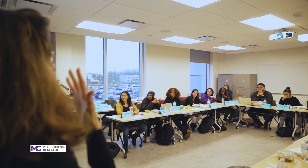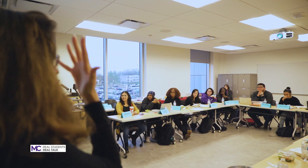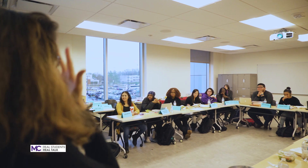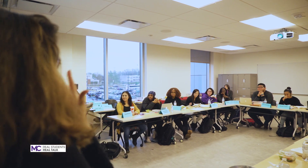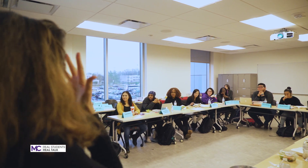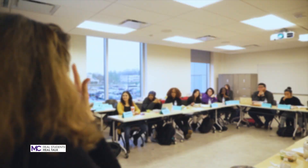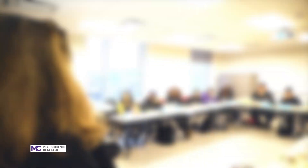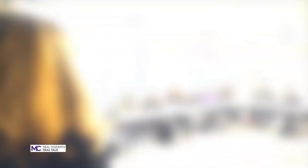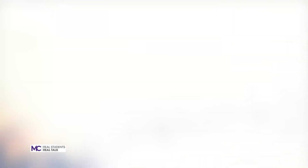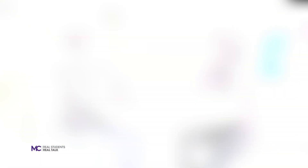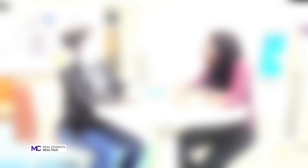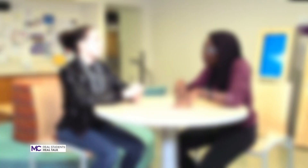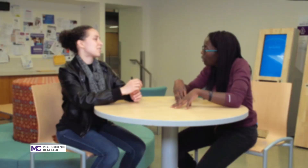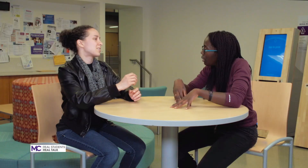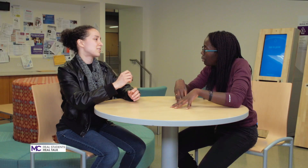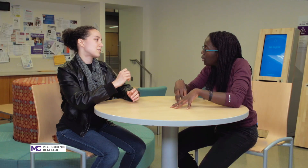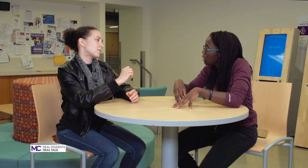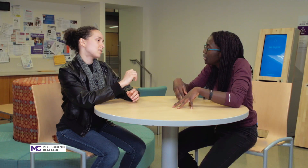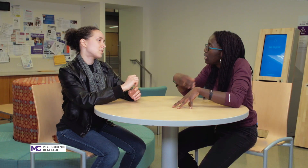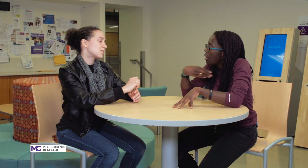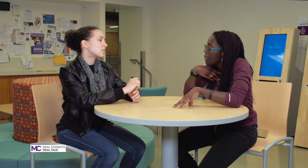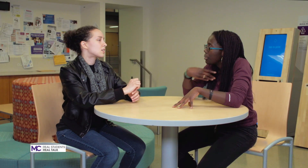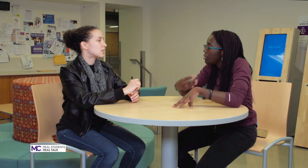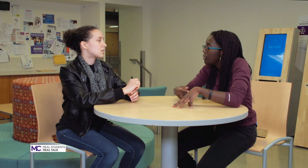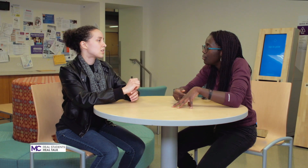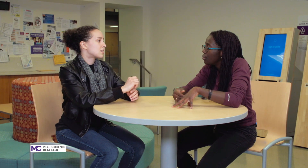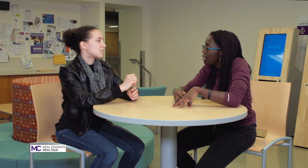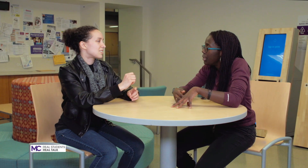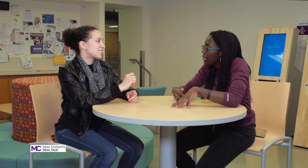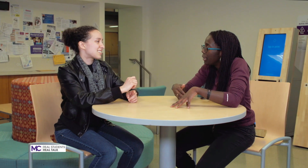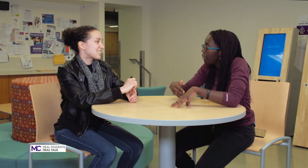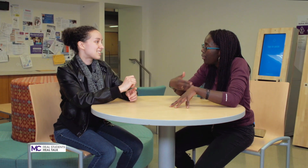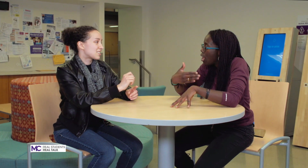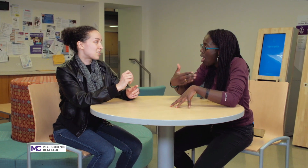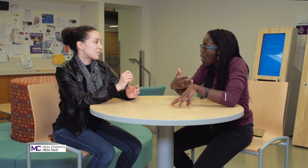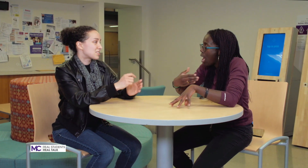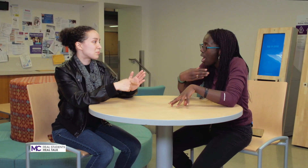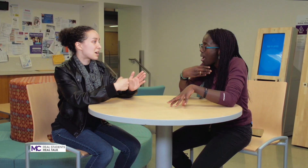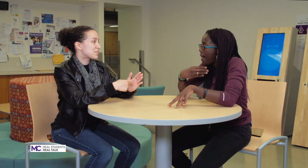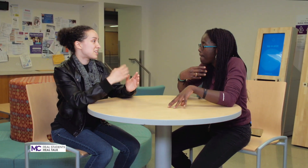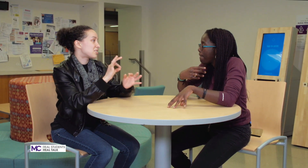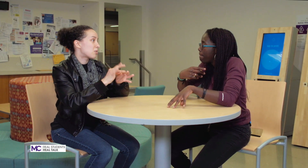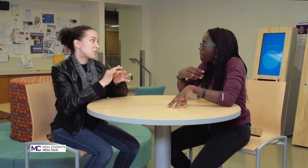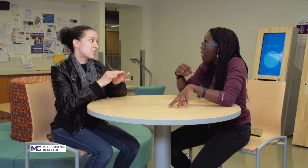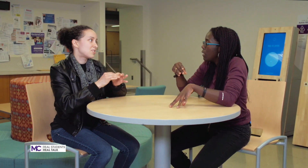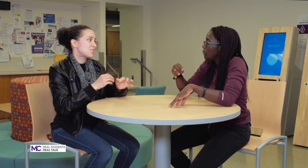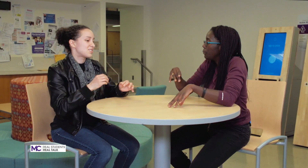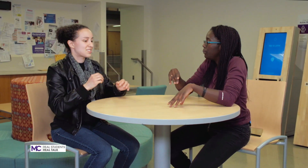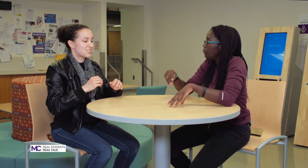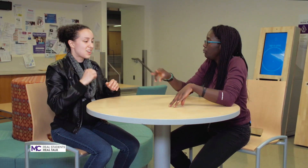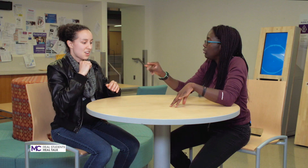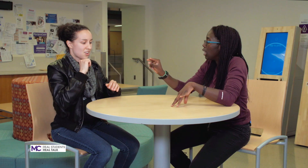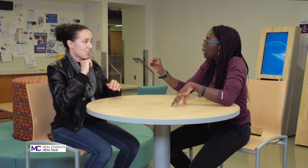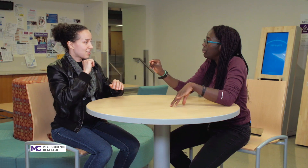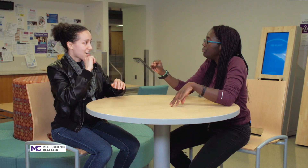early there earlier than I've been so sometimes the interpreters y'all not